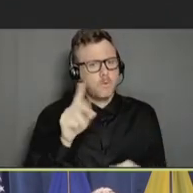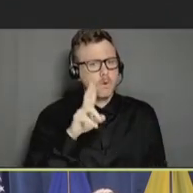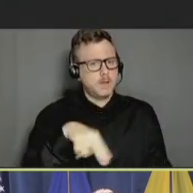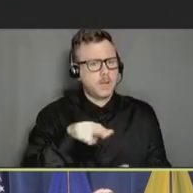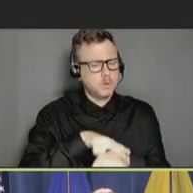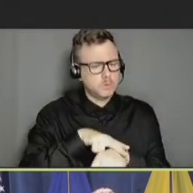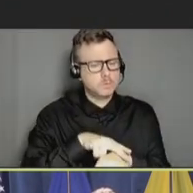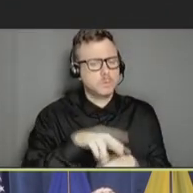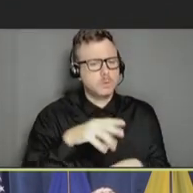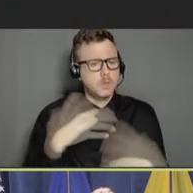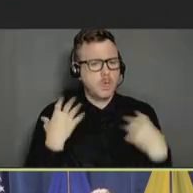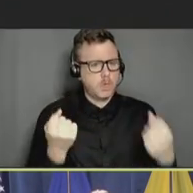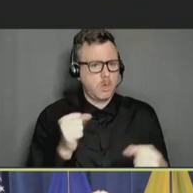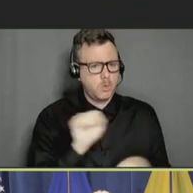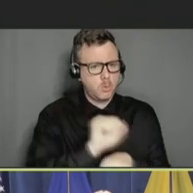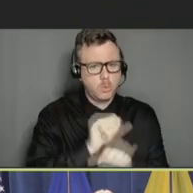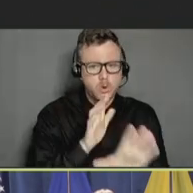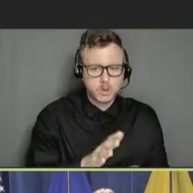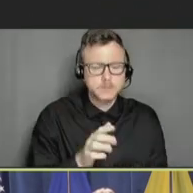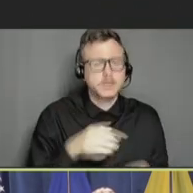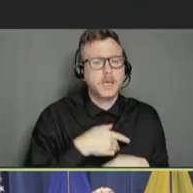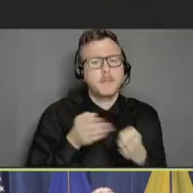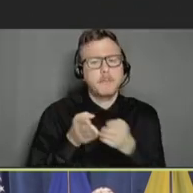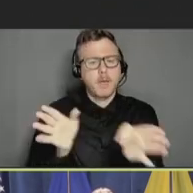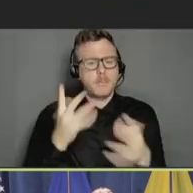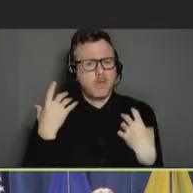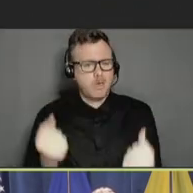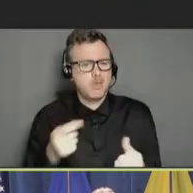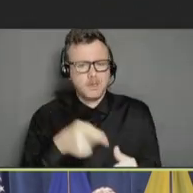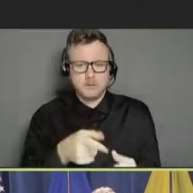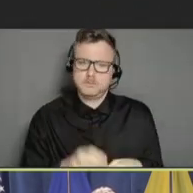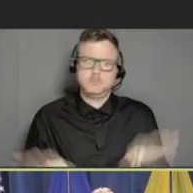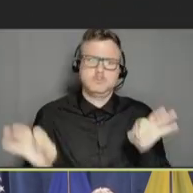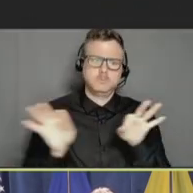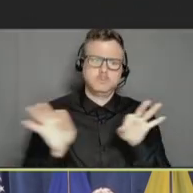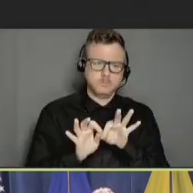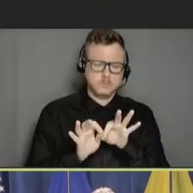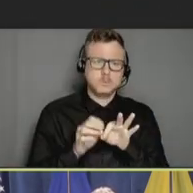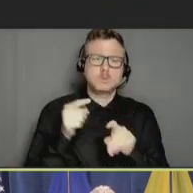workers is a priority of the administration, and a core part of President Biden's national